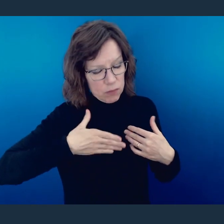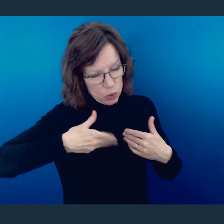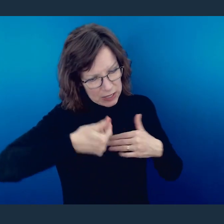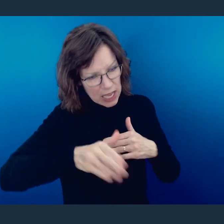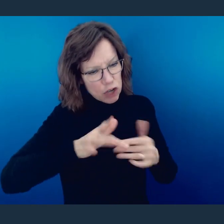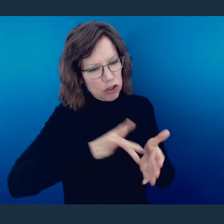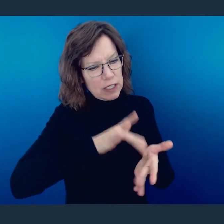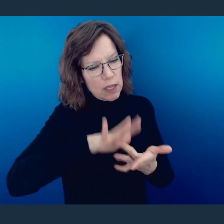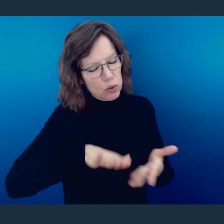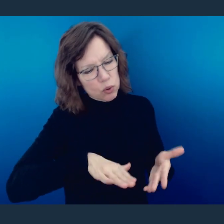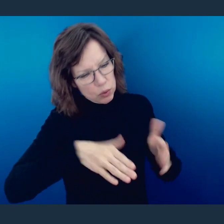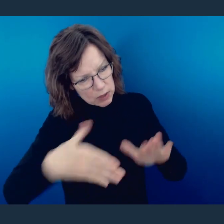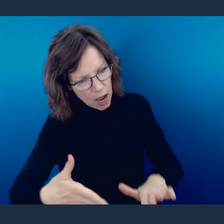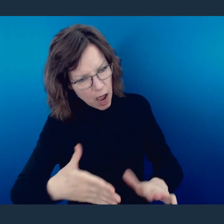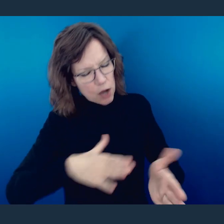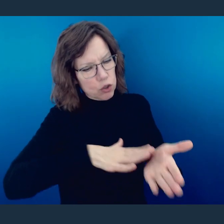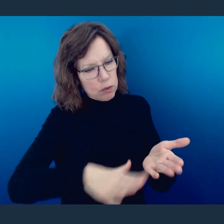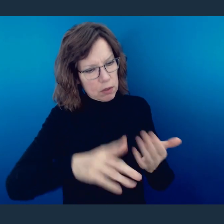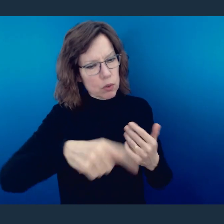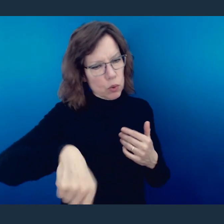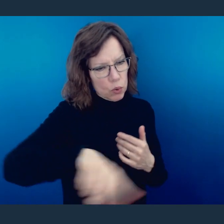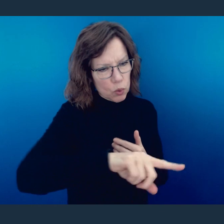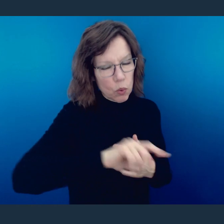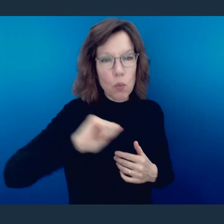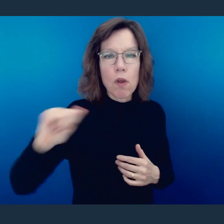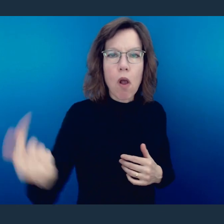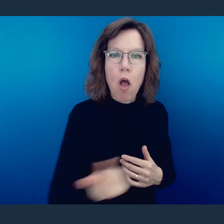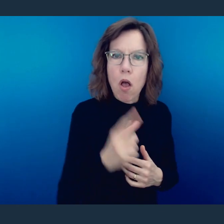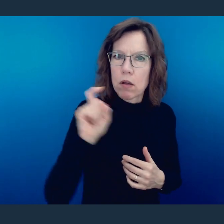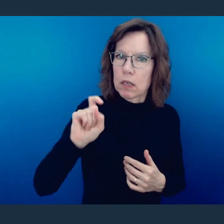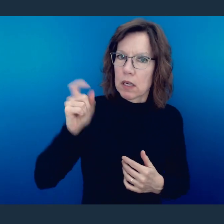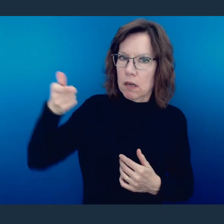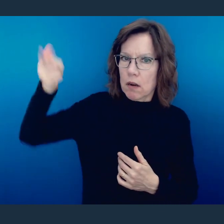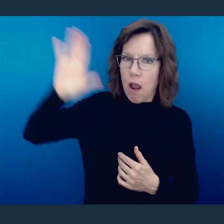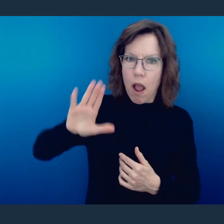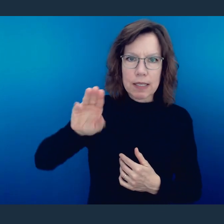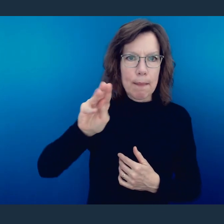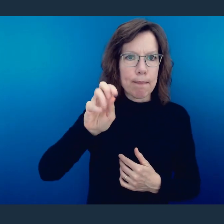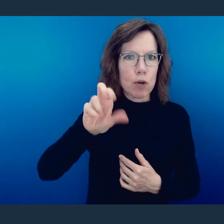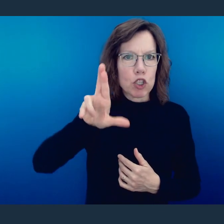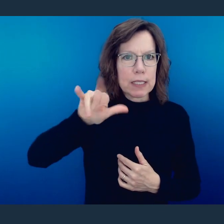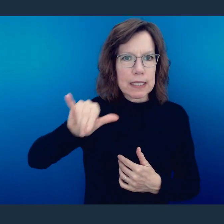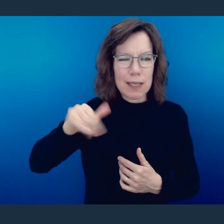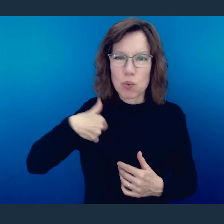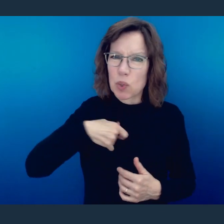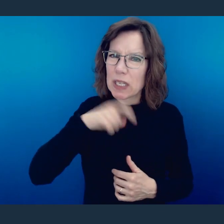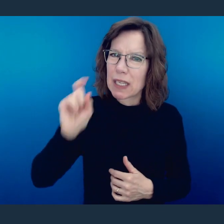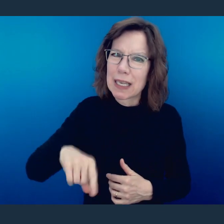might be reflected on to you. You see, all of us need God's mercy. Without